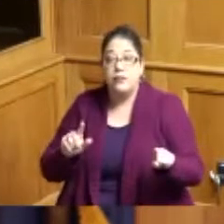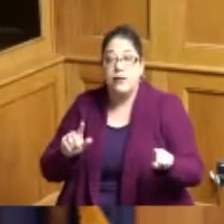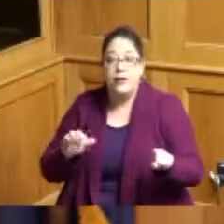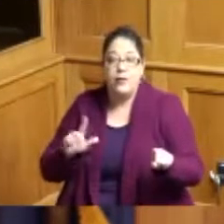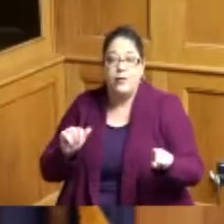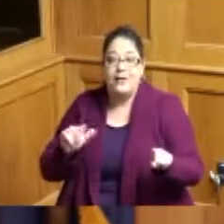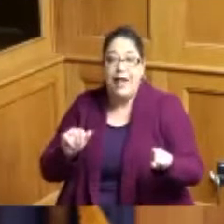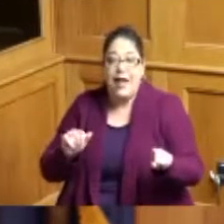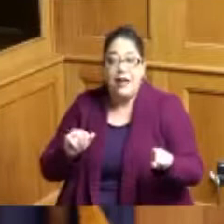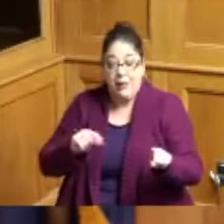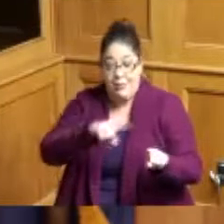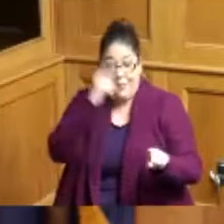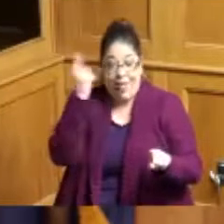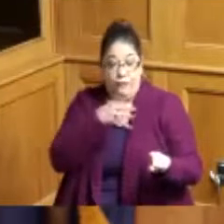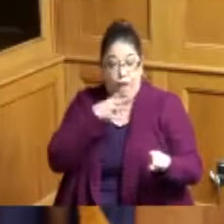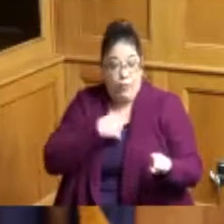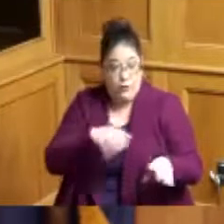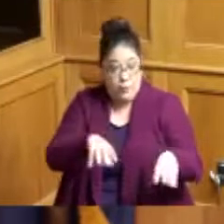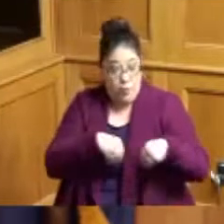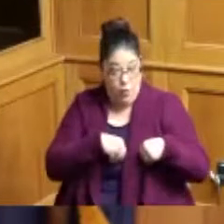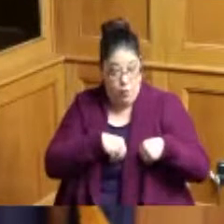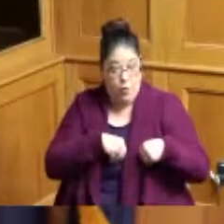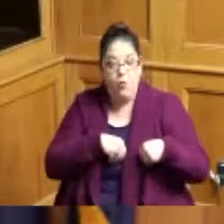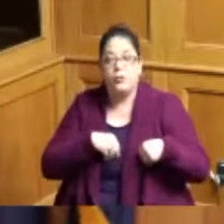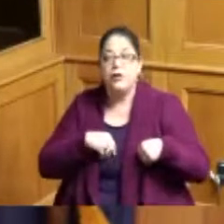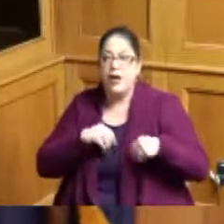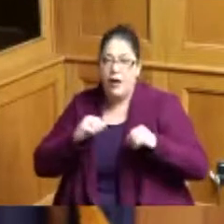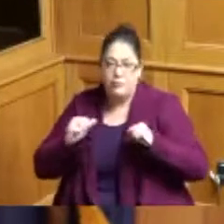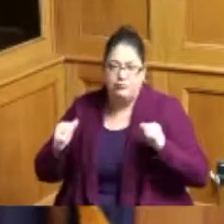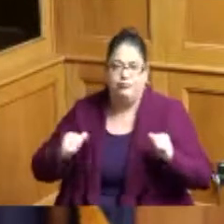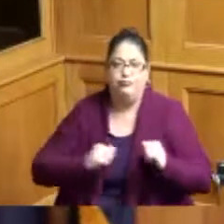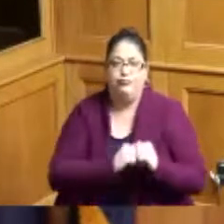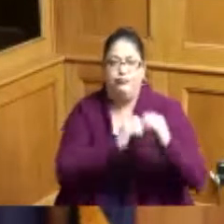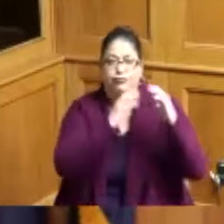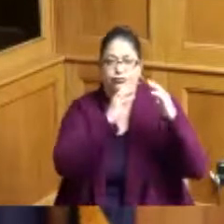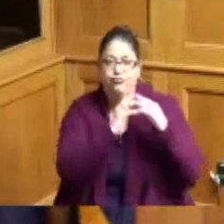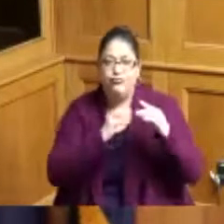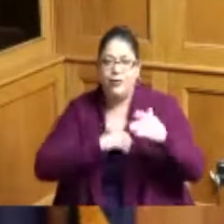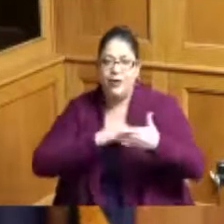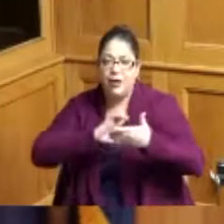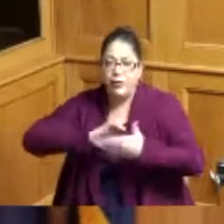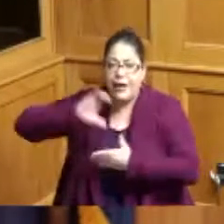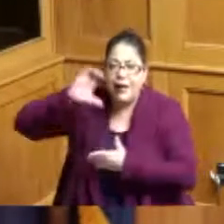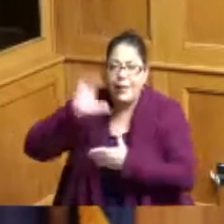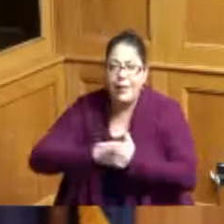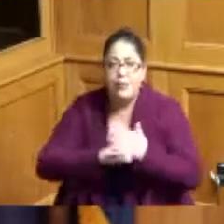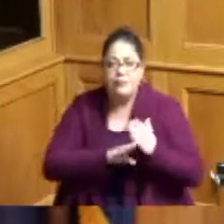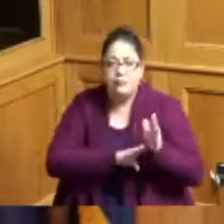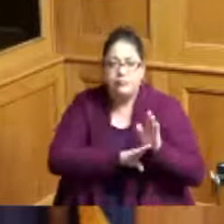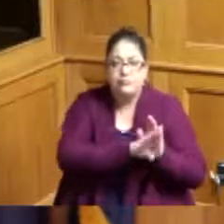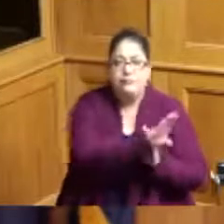by the black farmers and he put together the curriculum and started Grambling College which